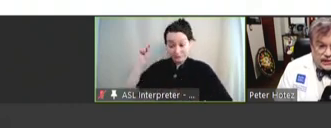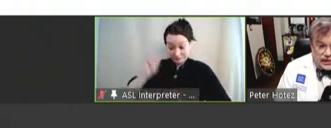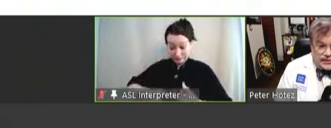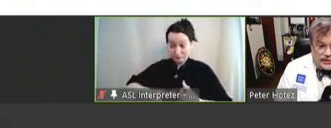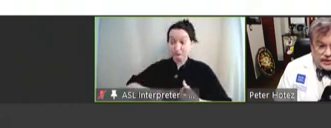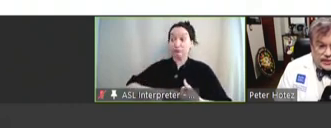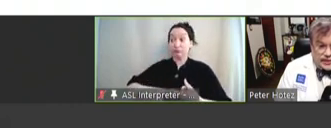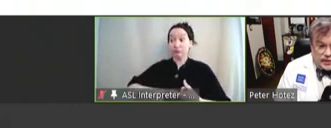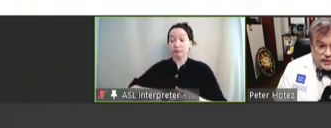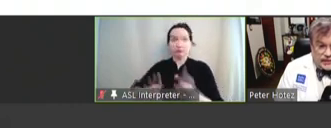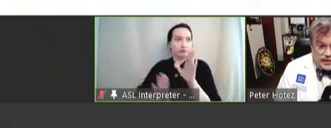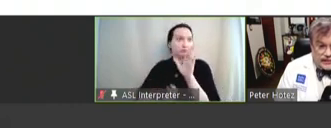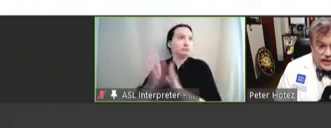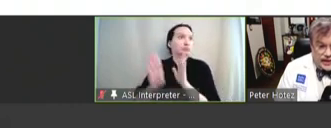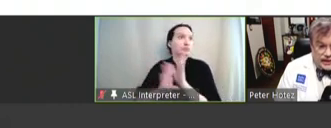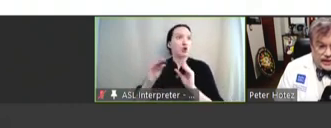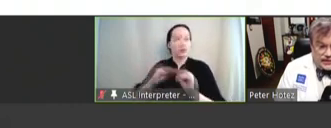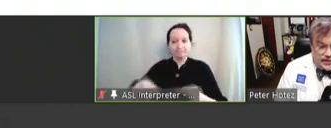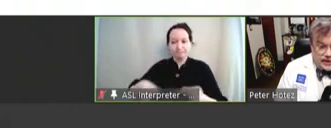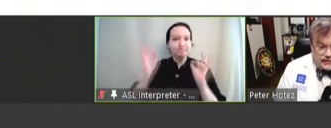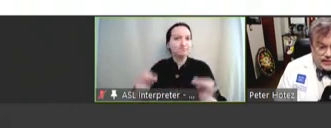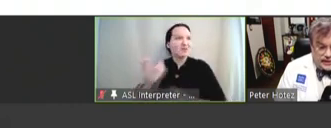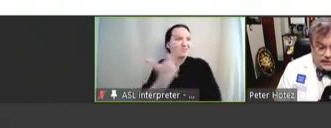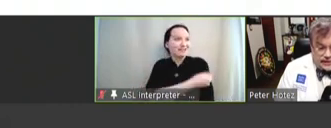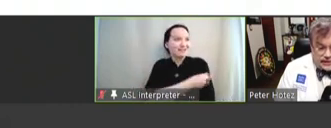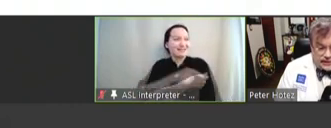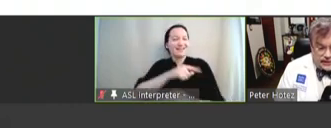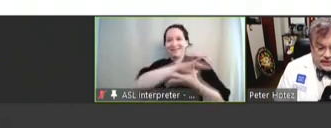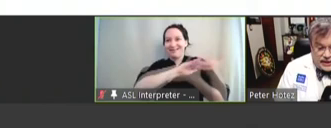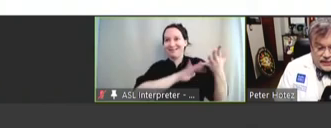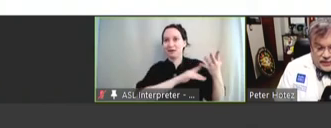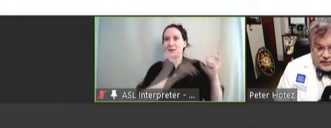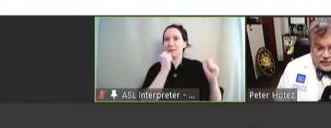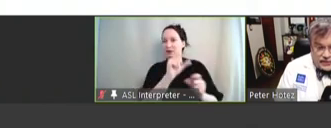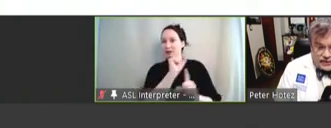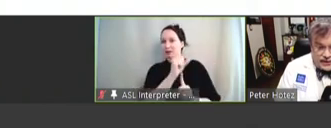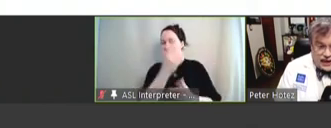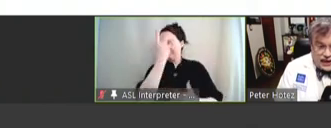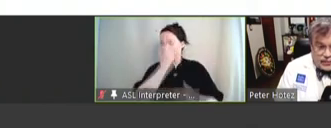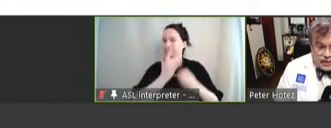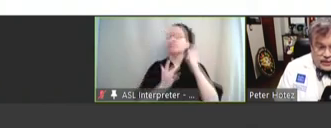start developing more definitive vaccines for many of these conditions. Unfortunately, now one of